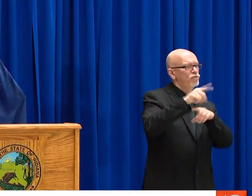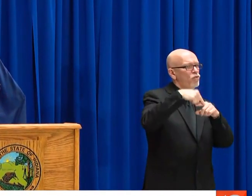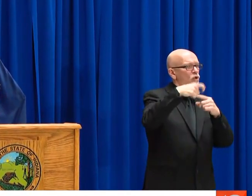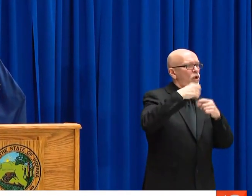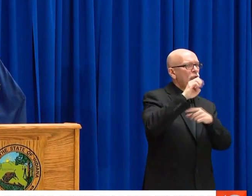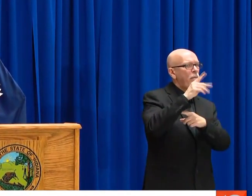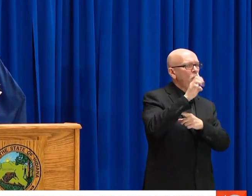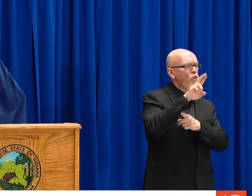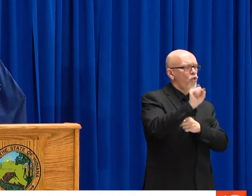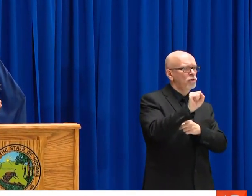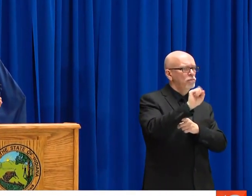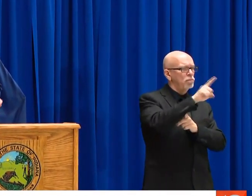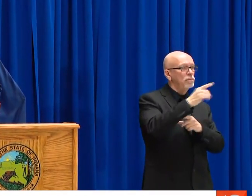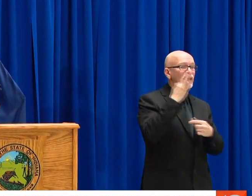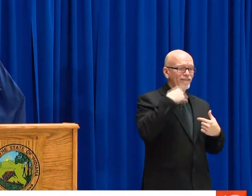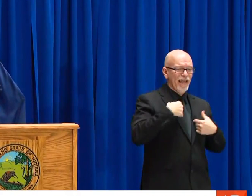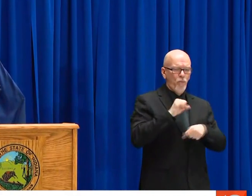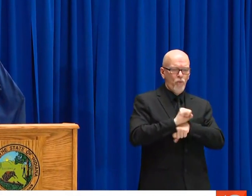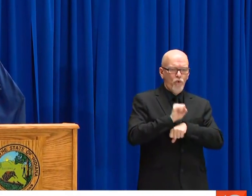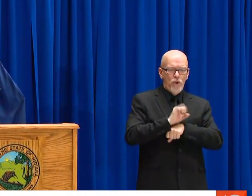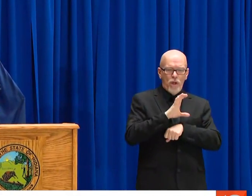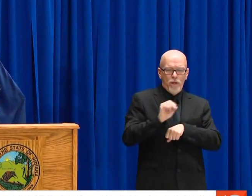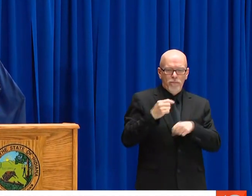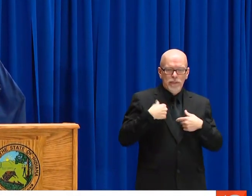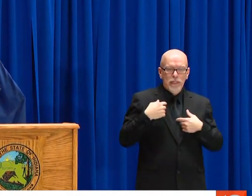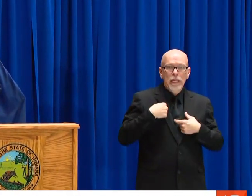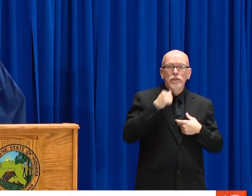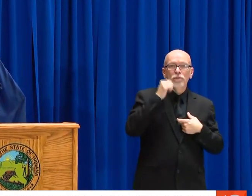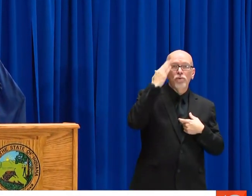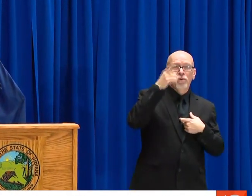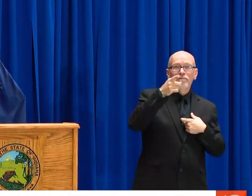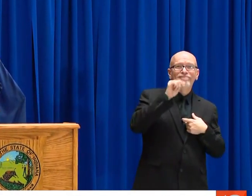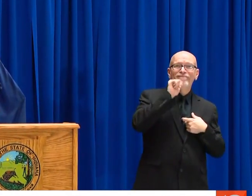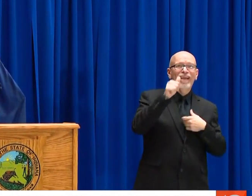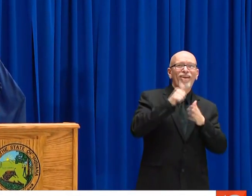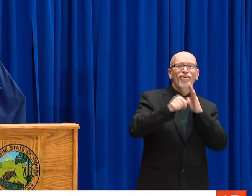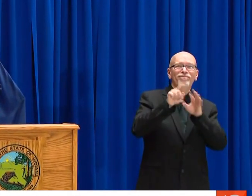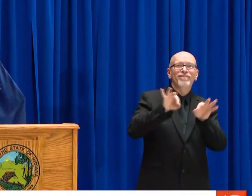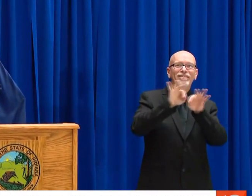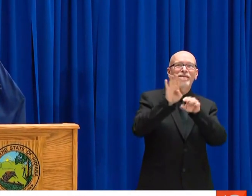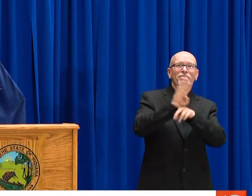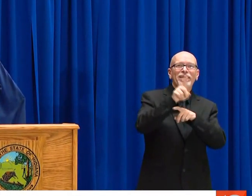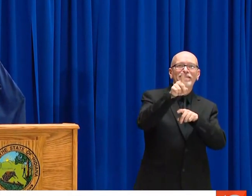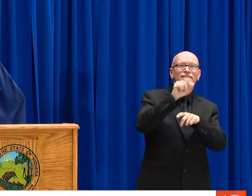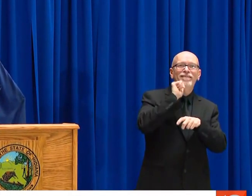ENFORCEMENT WITH THE STAY AT HOME ORDER, GOVERNOR. COMMISSIONER COX TALKED ABOUT HOW THE HOTLINE IS FOR BUSINESSES, FOR EMPLOYERS.